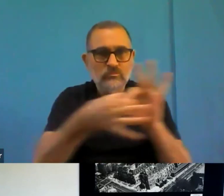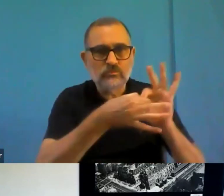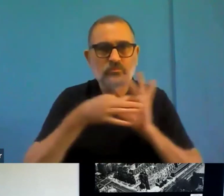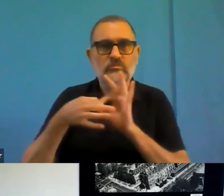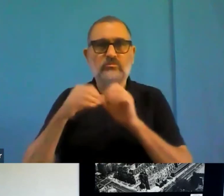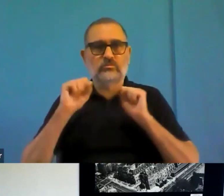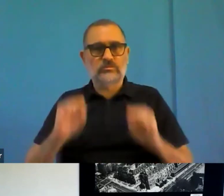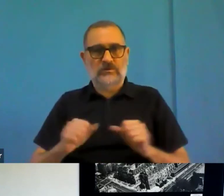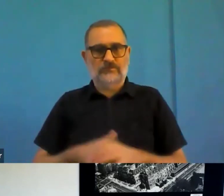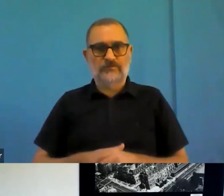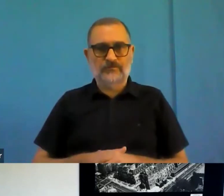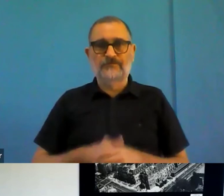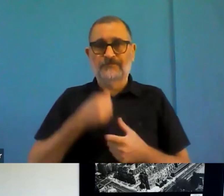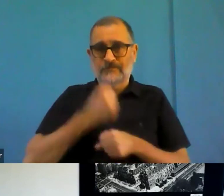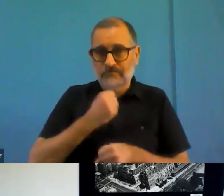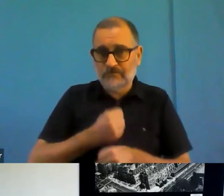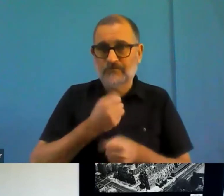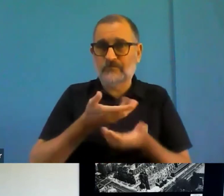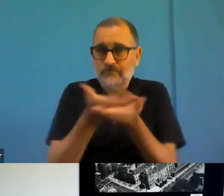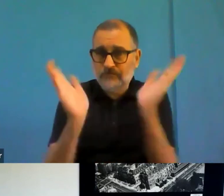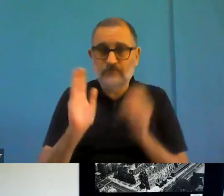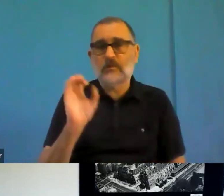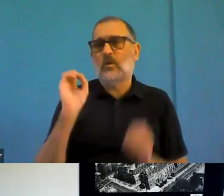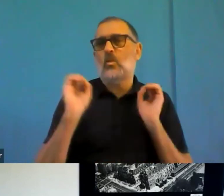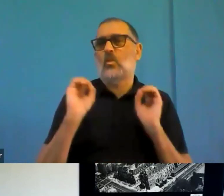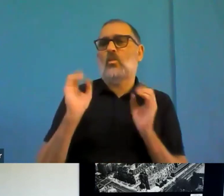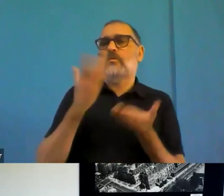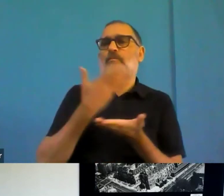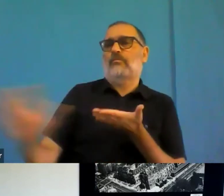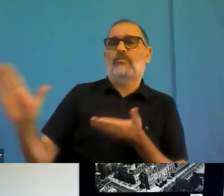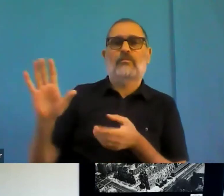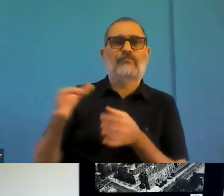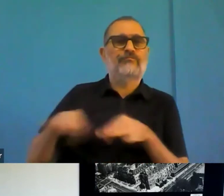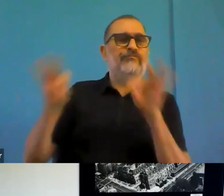this, this acceleration of the digital transformation. So I would love to see that happening.